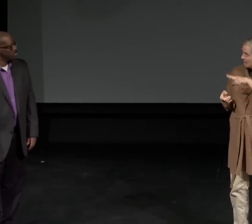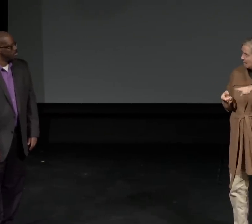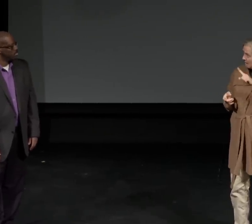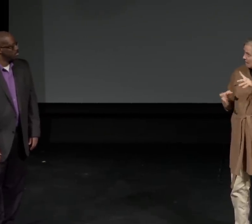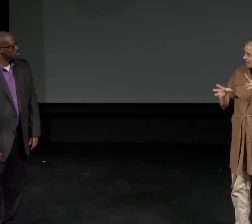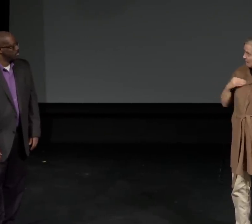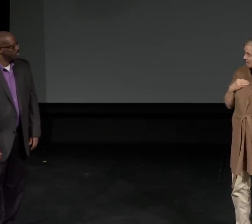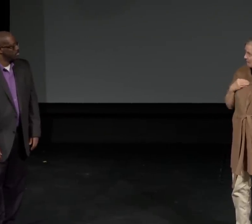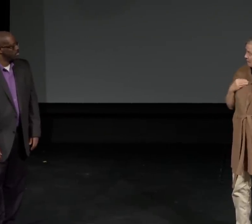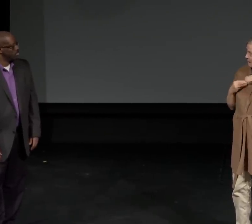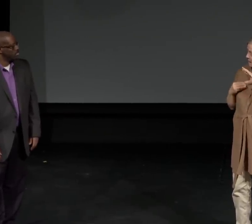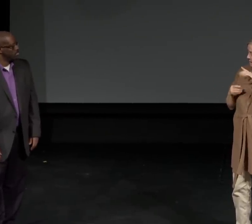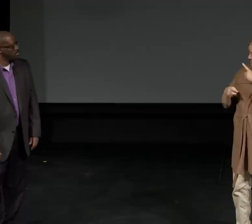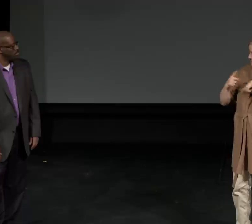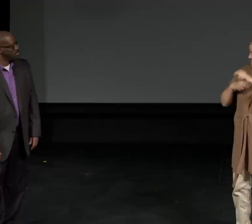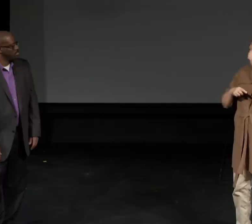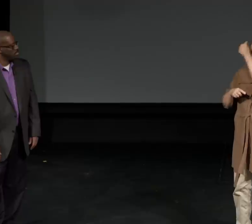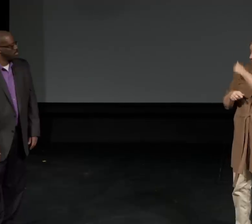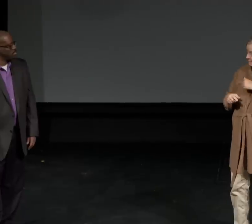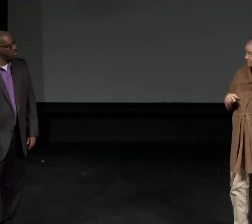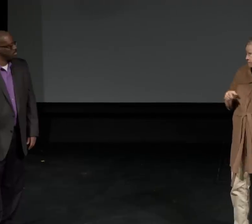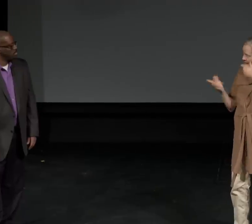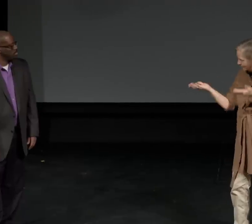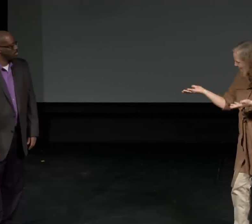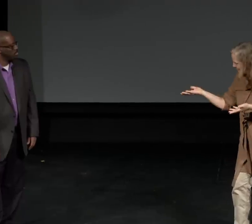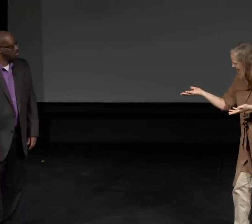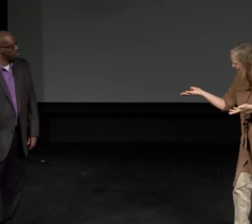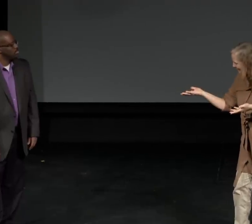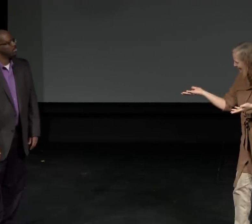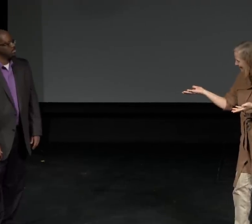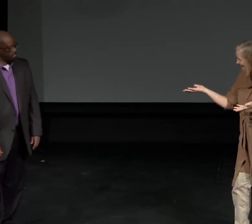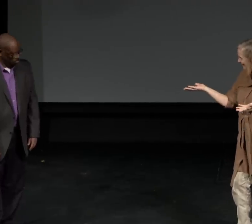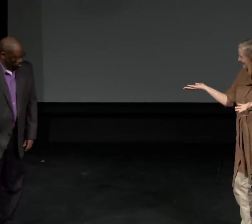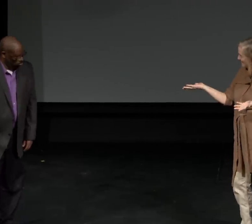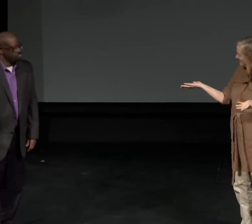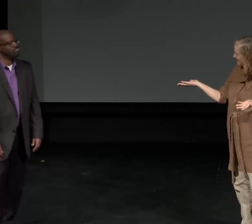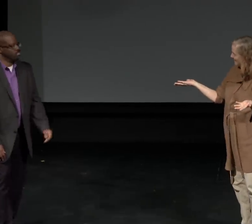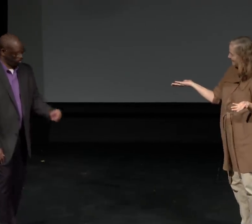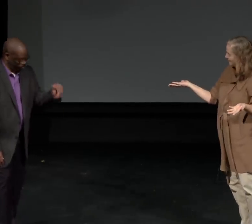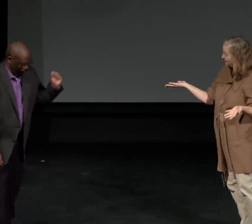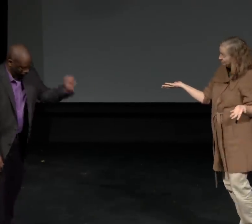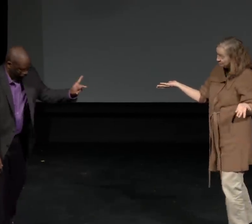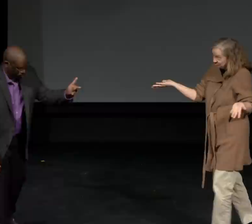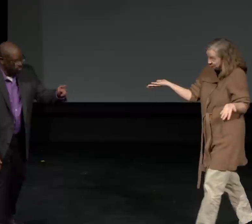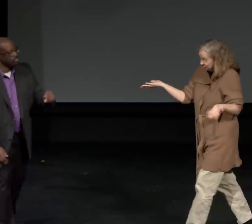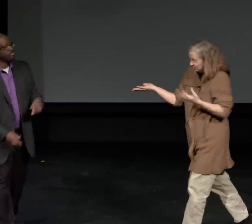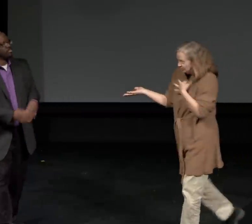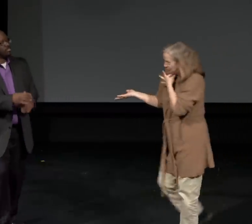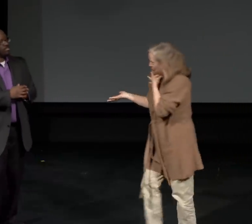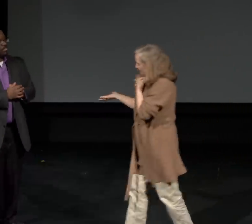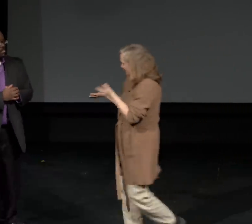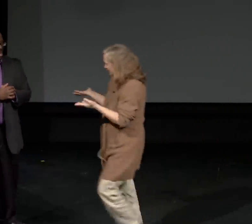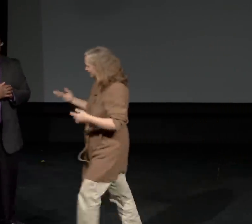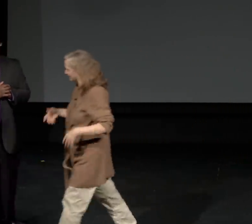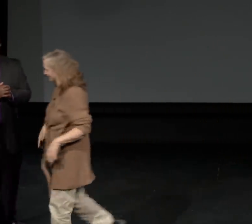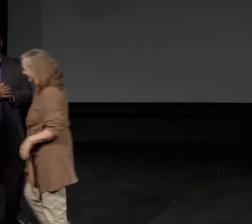Not everyone is black necessarily. They all have different ethnicities. There are so many countries within Africa.